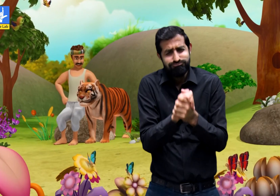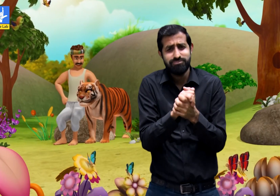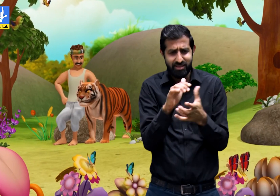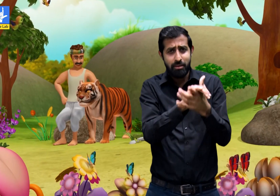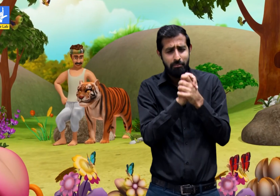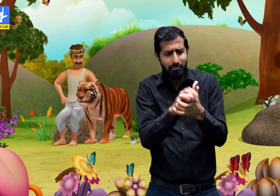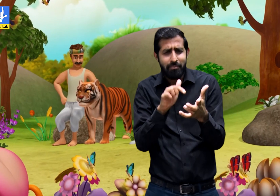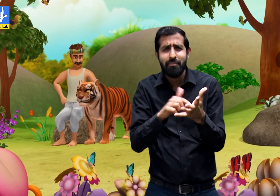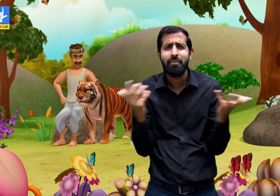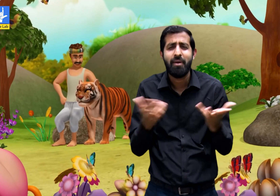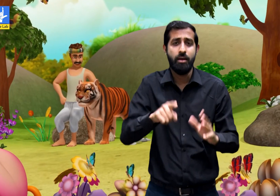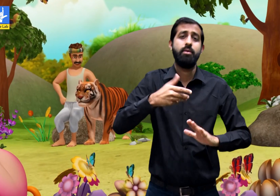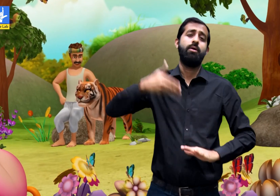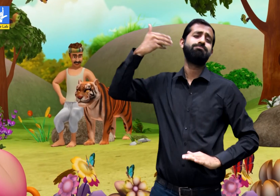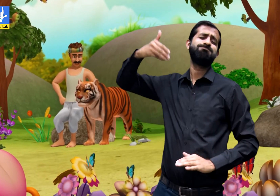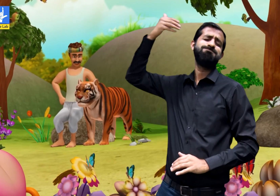How did they become friends?